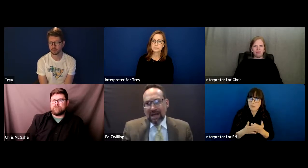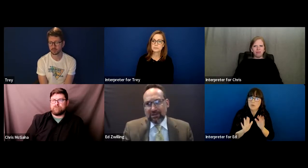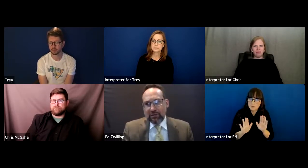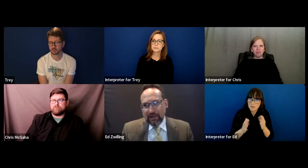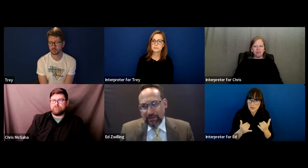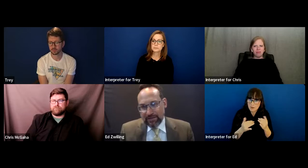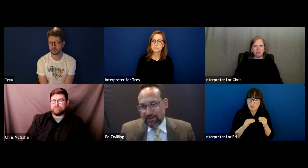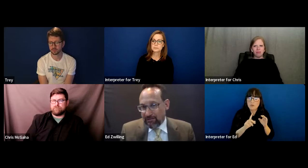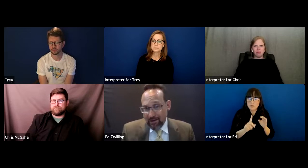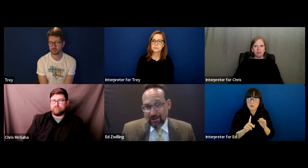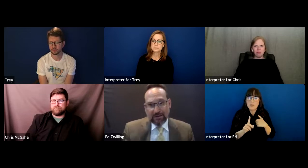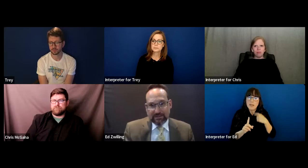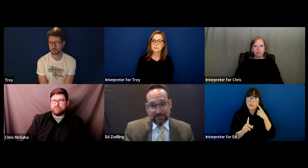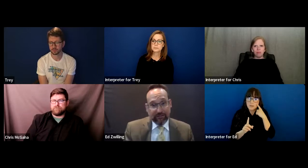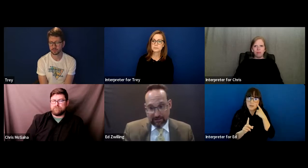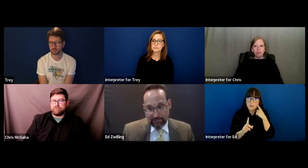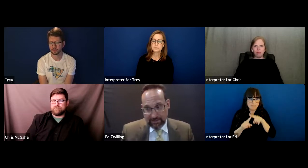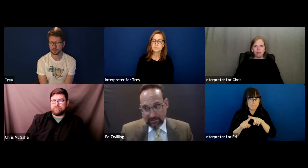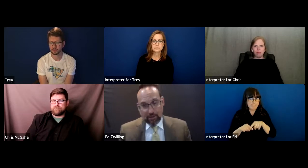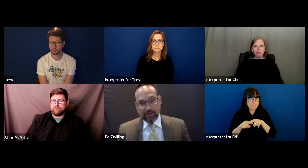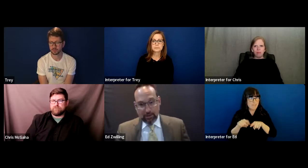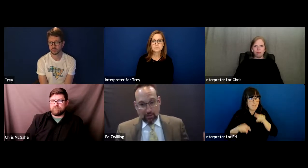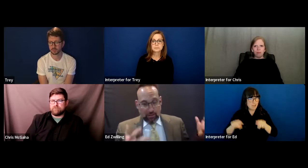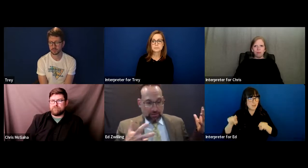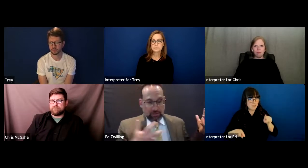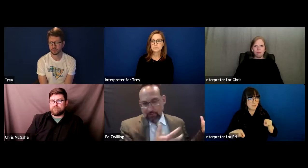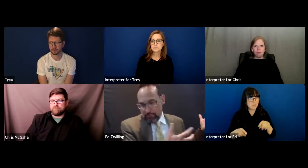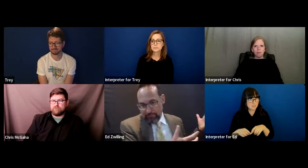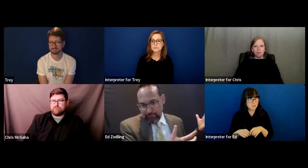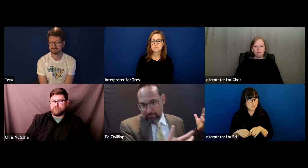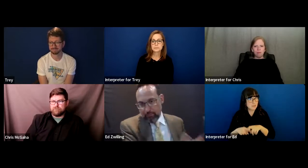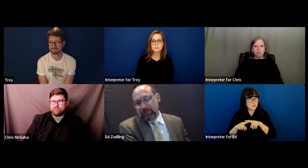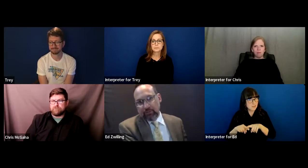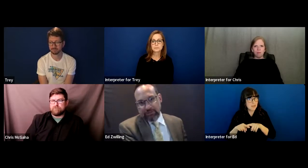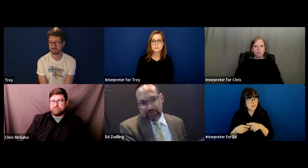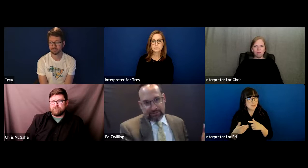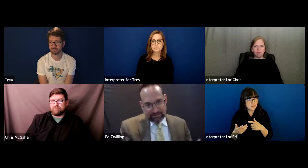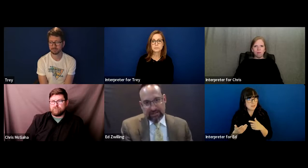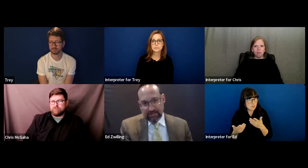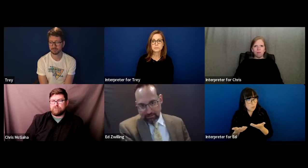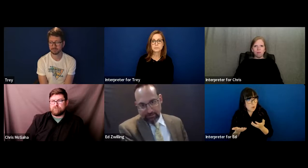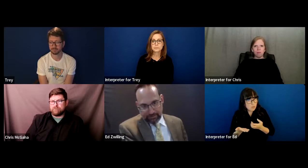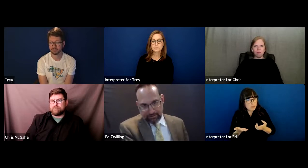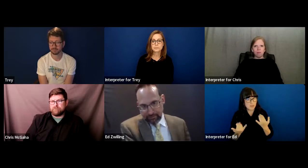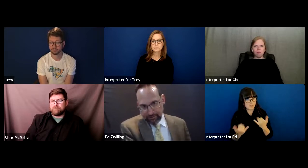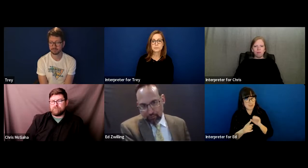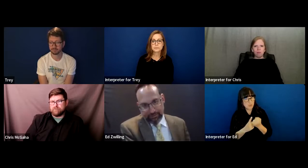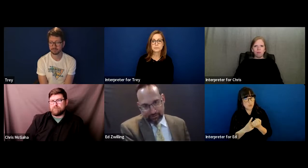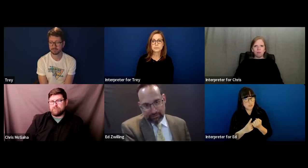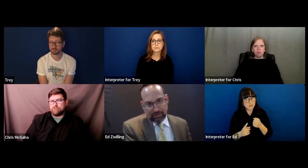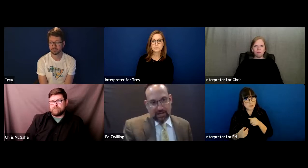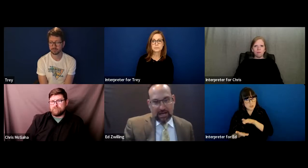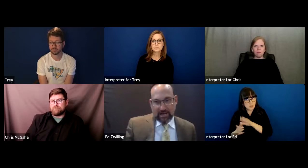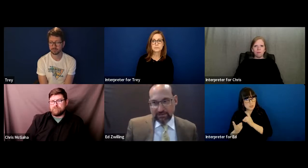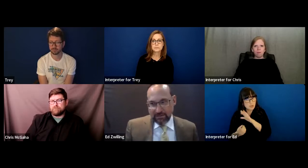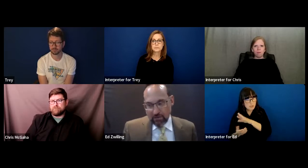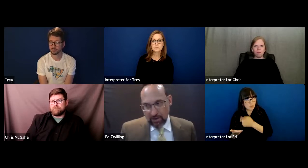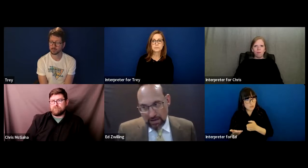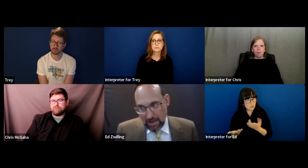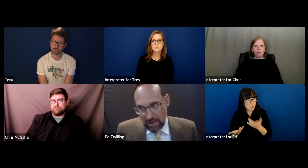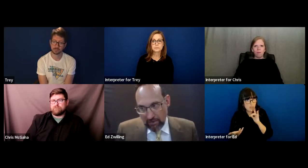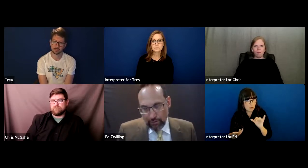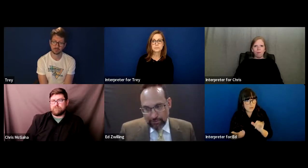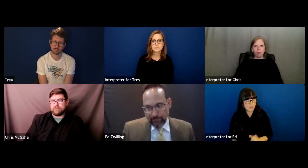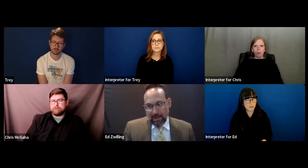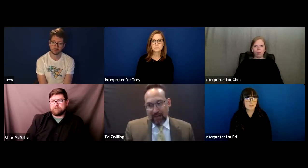I think it's going to vary on the resources of the school district.